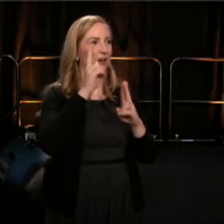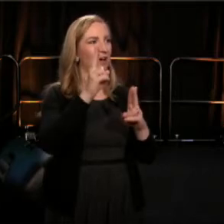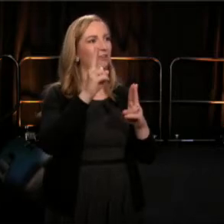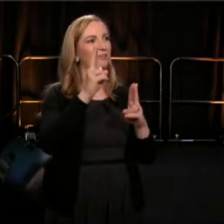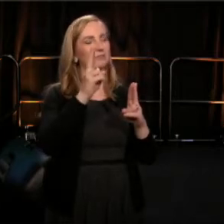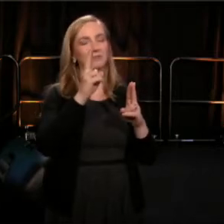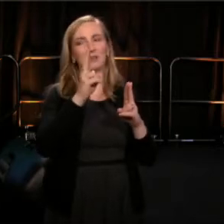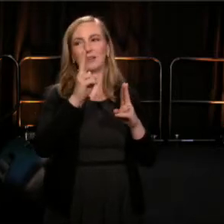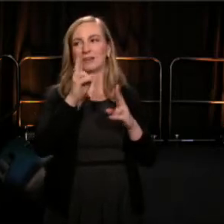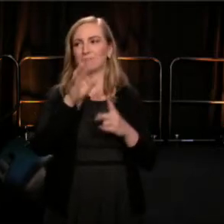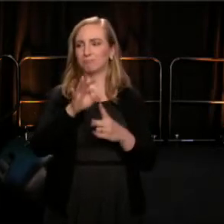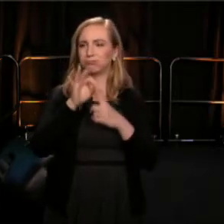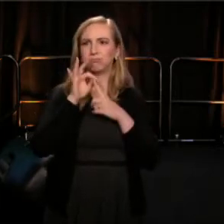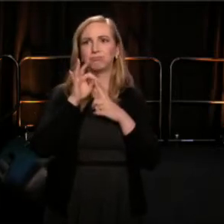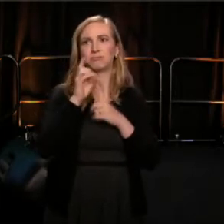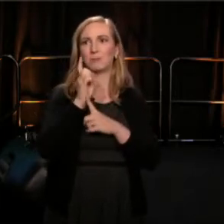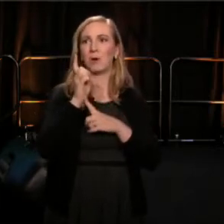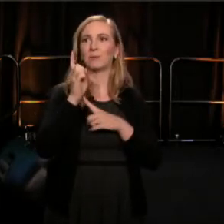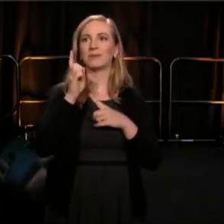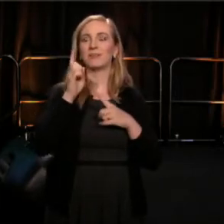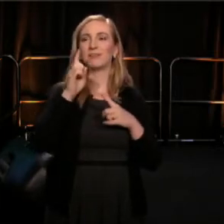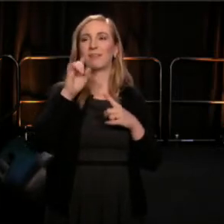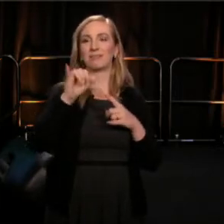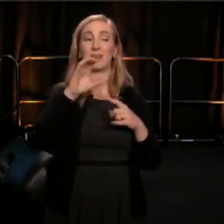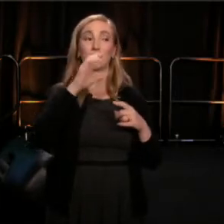one that Chris Jennings just referenced.